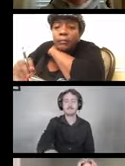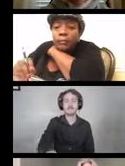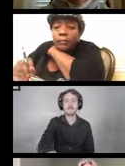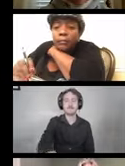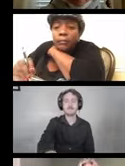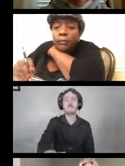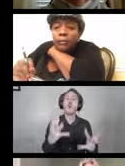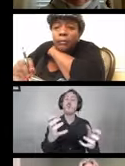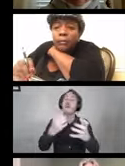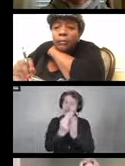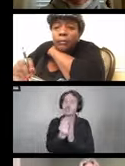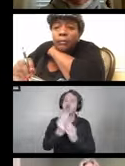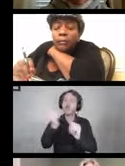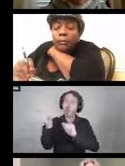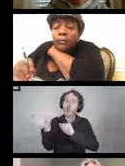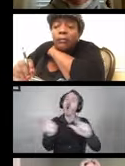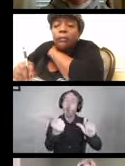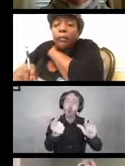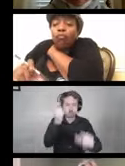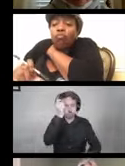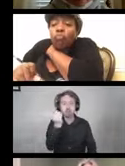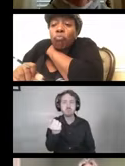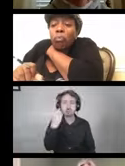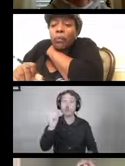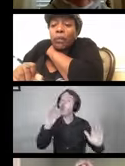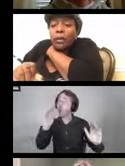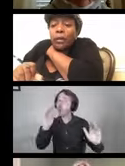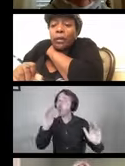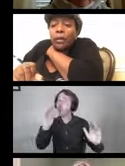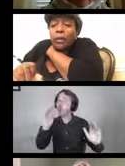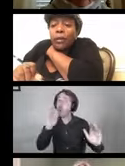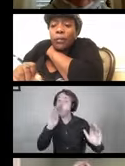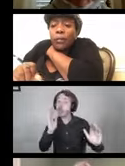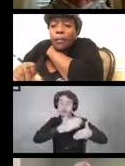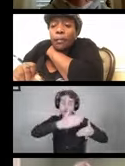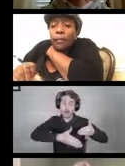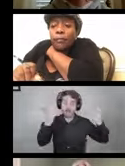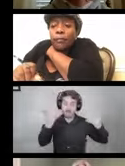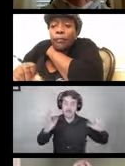We want to hope you will upon completion of this webinar